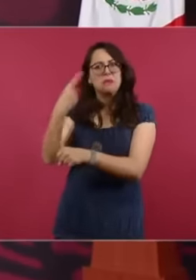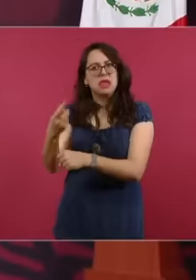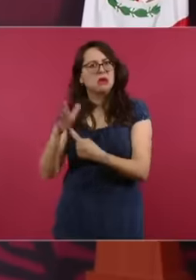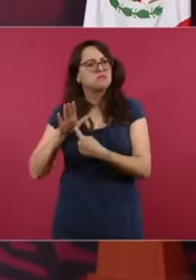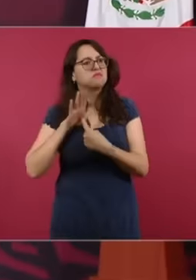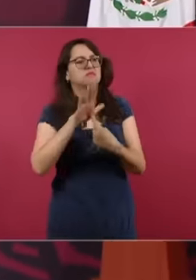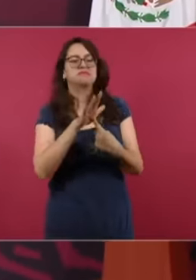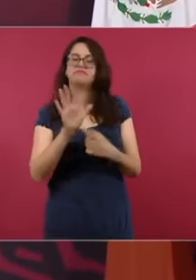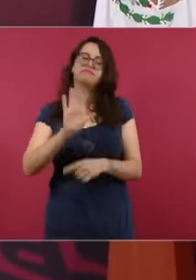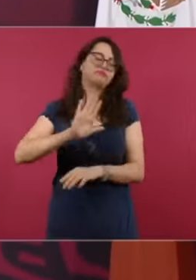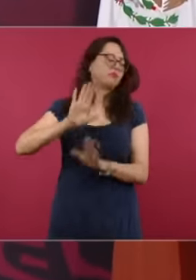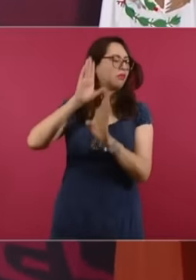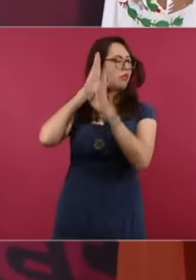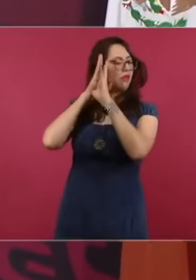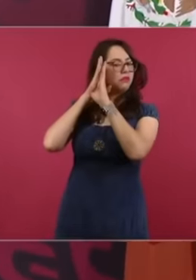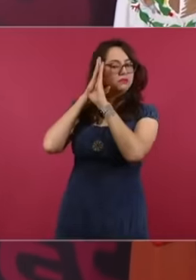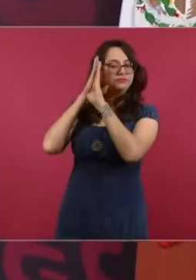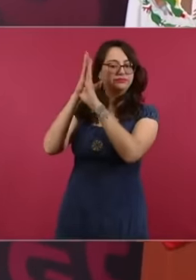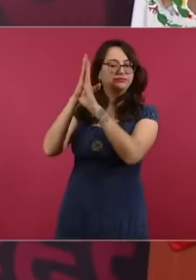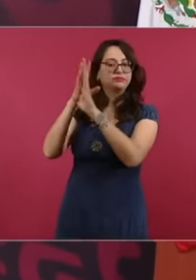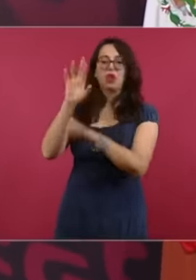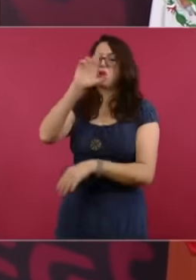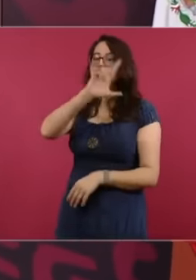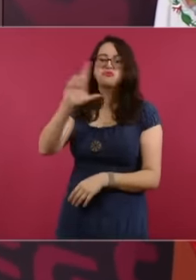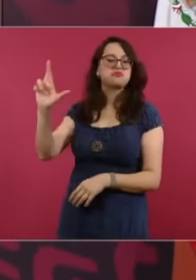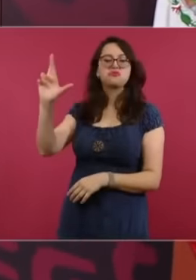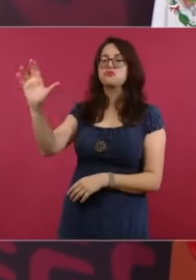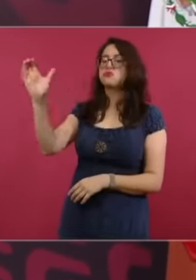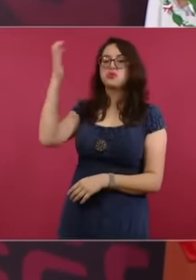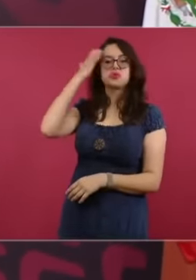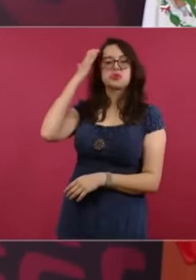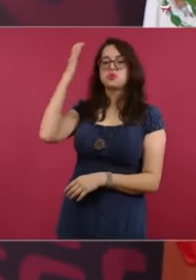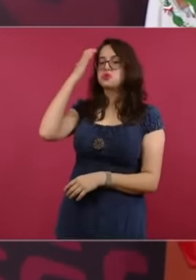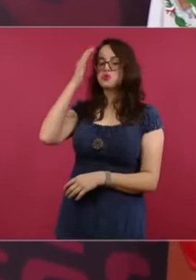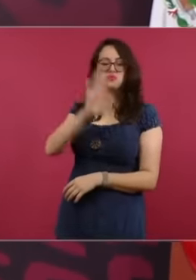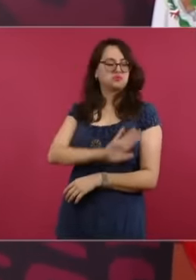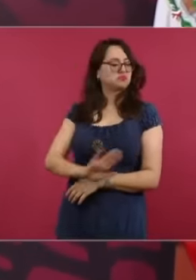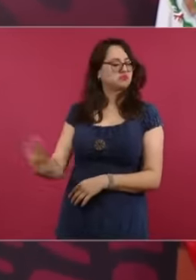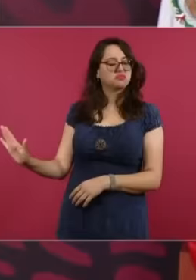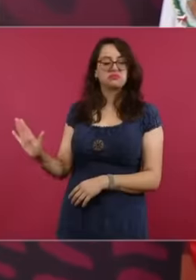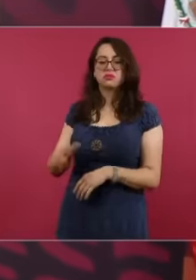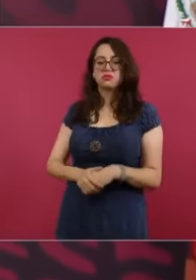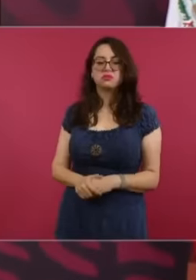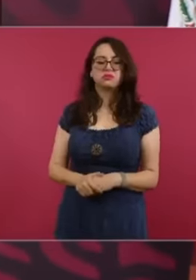that it is the narrative of Televisa and Azteca and Reform and